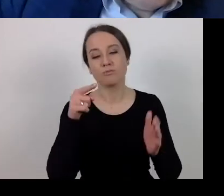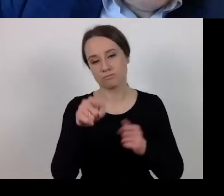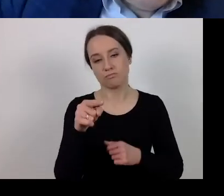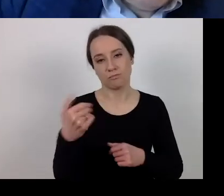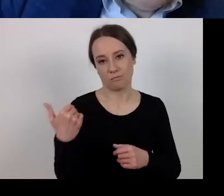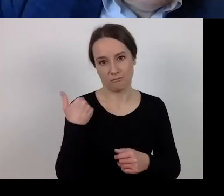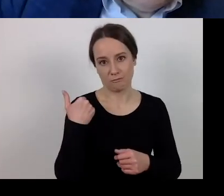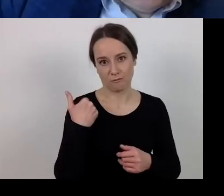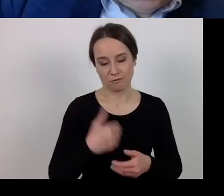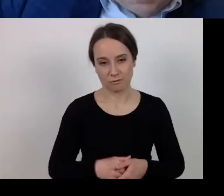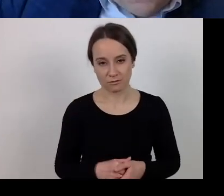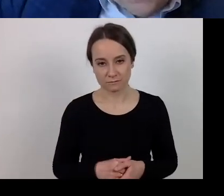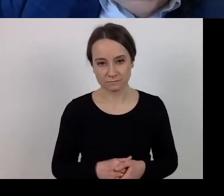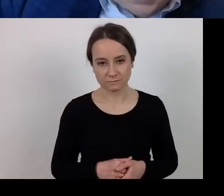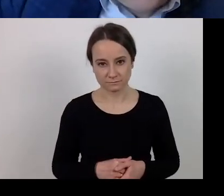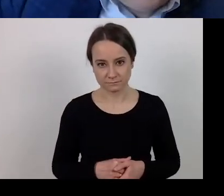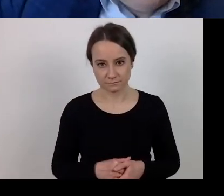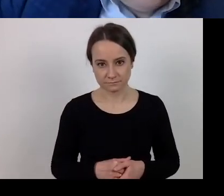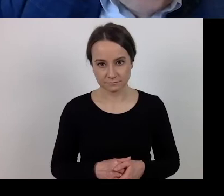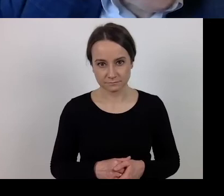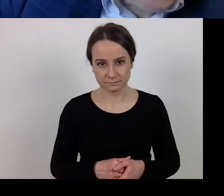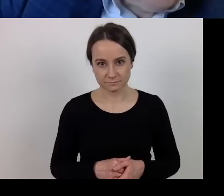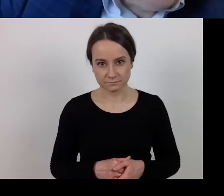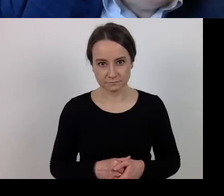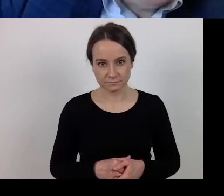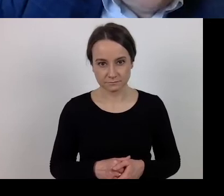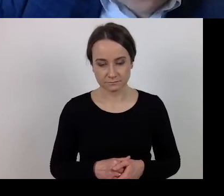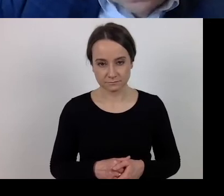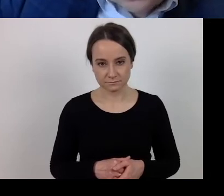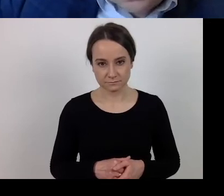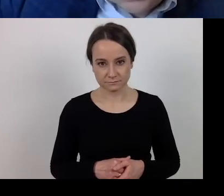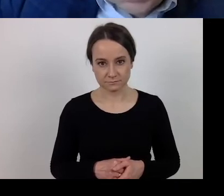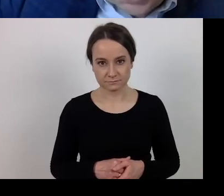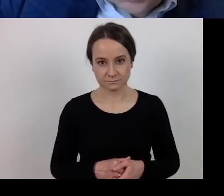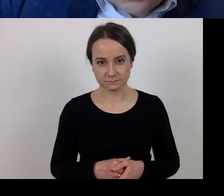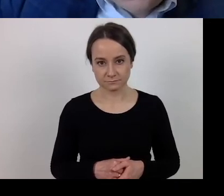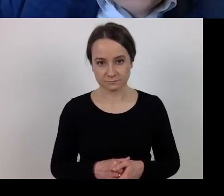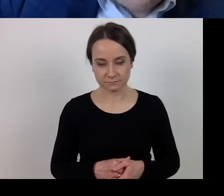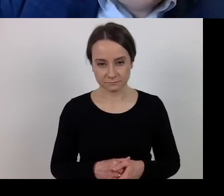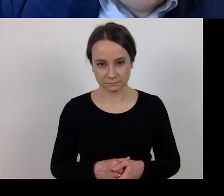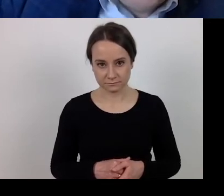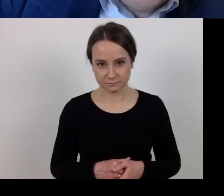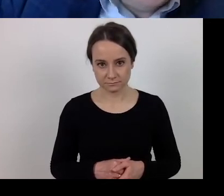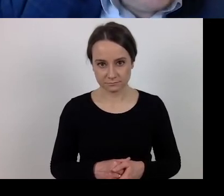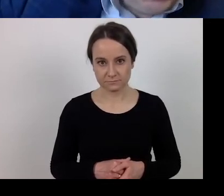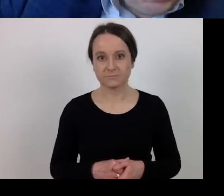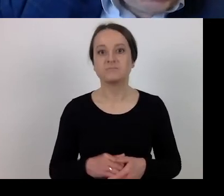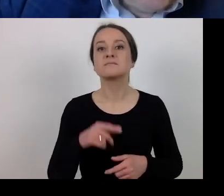the information about them was published 30 days prior,